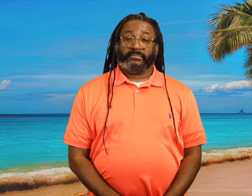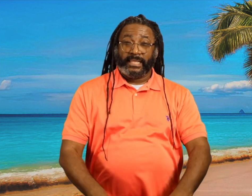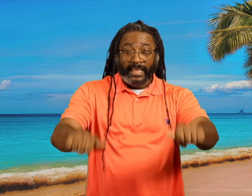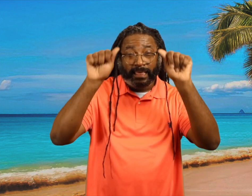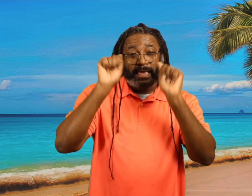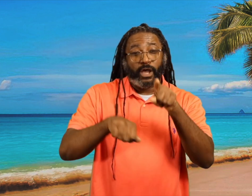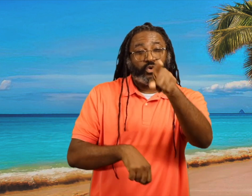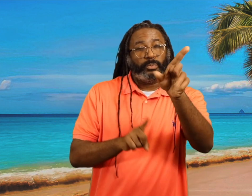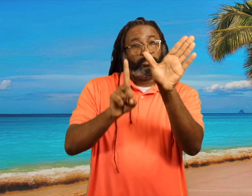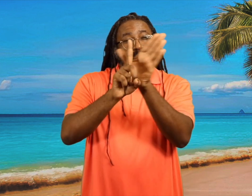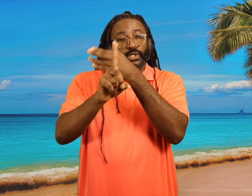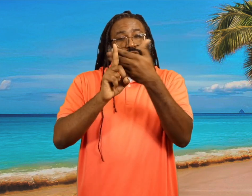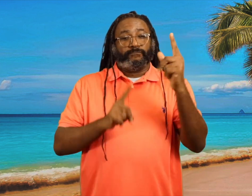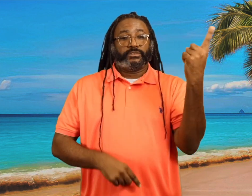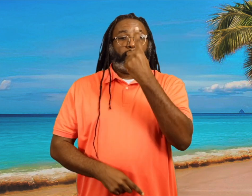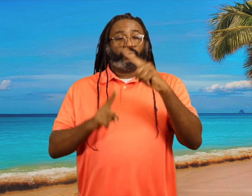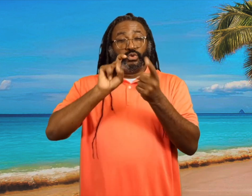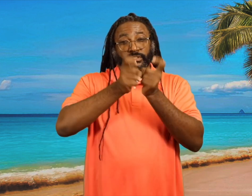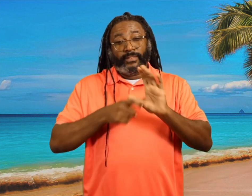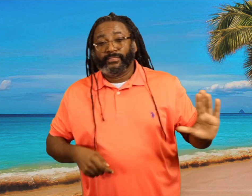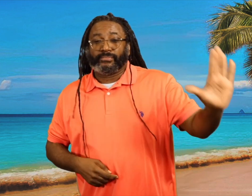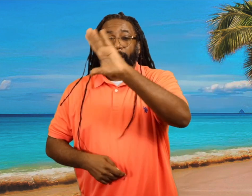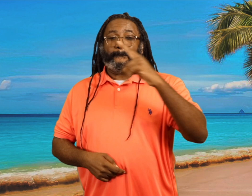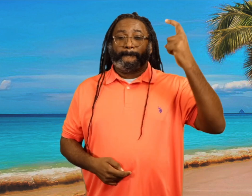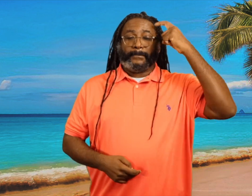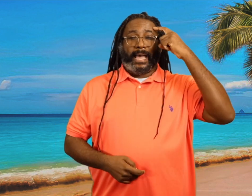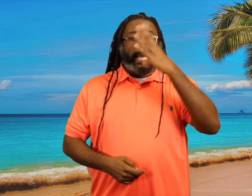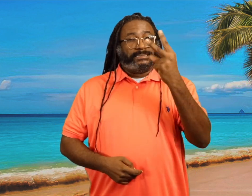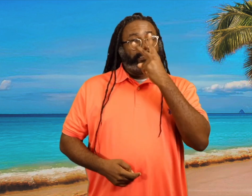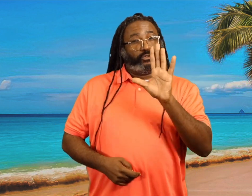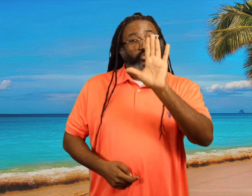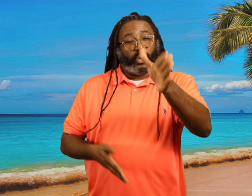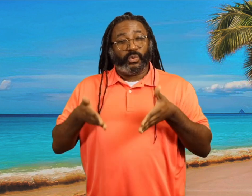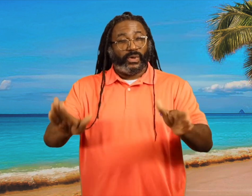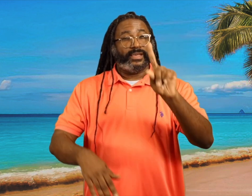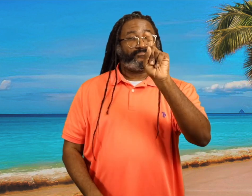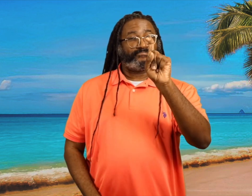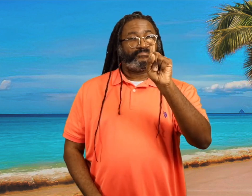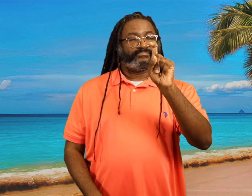Can you persuade someone to change their mind and see things your way?